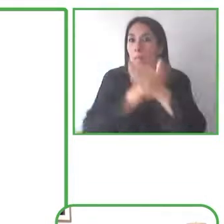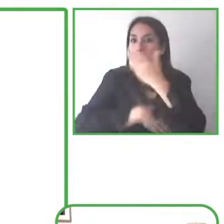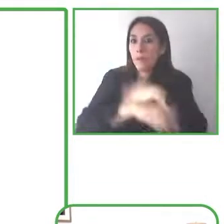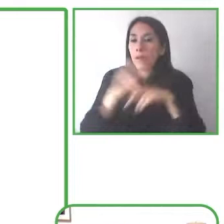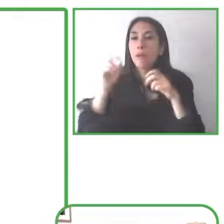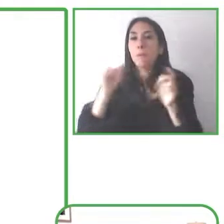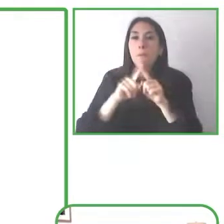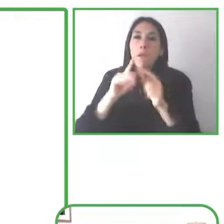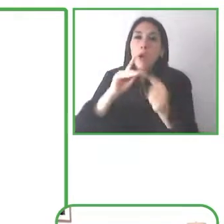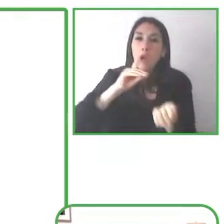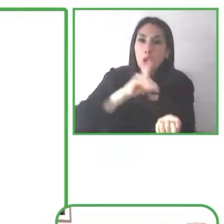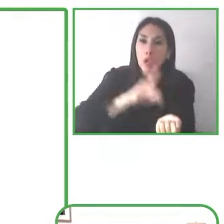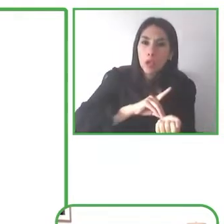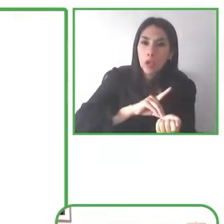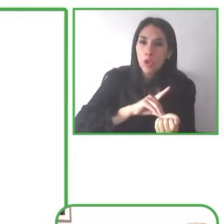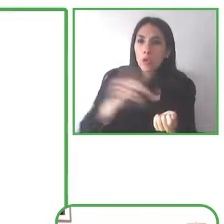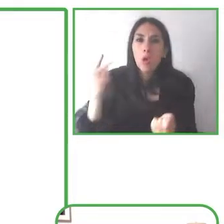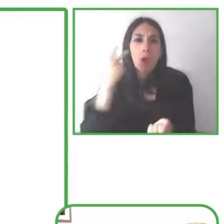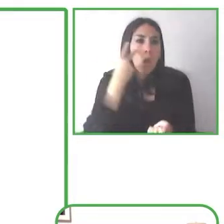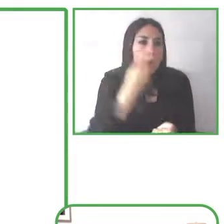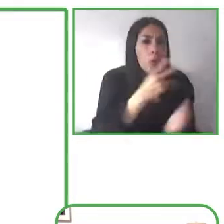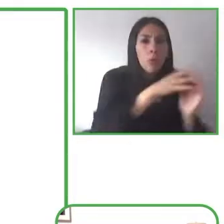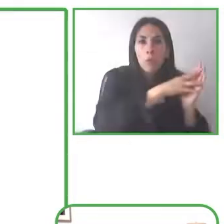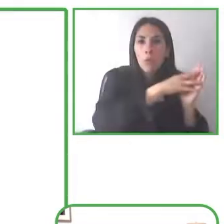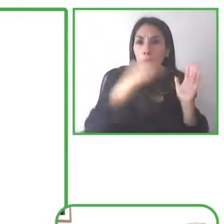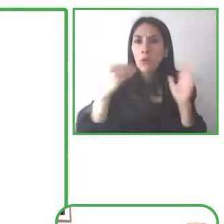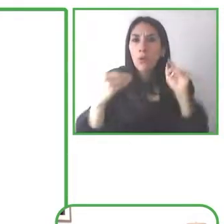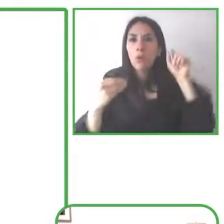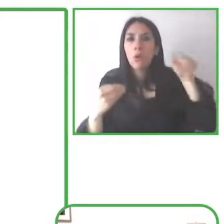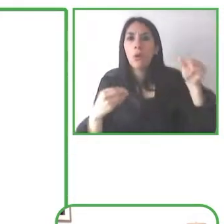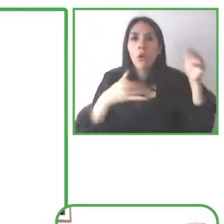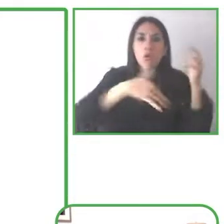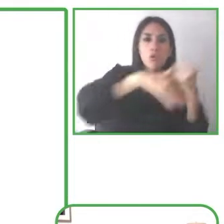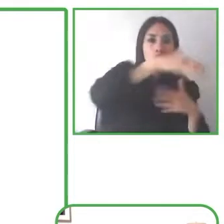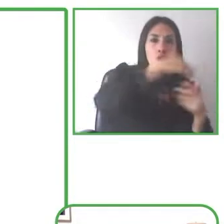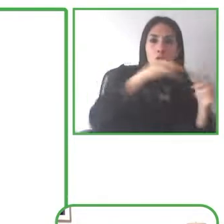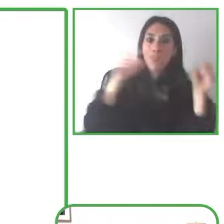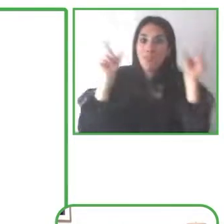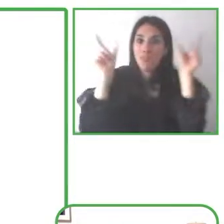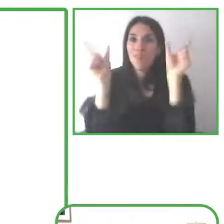an issue that is intrinsic to the person and it's something really considered